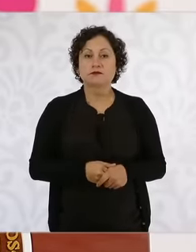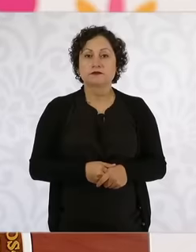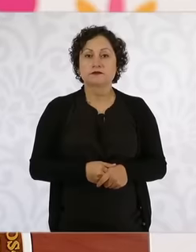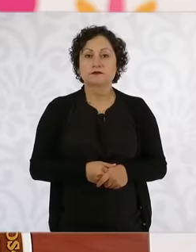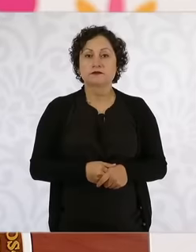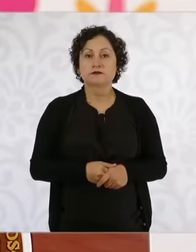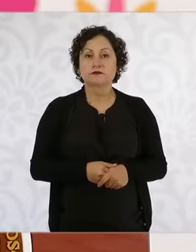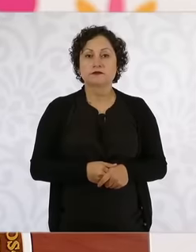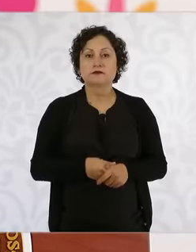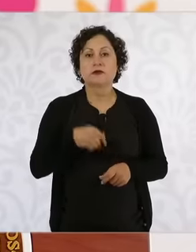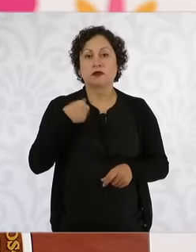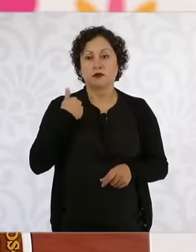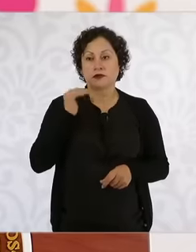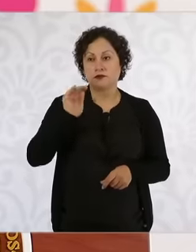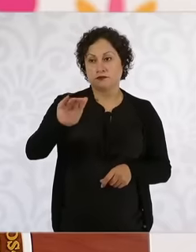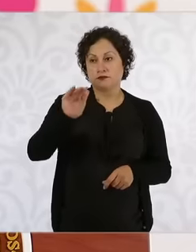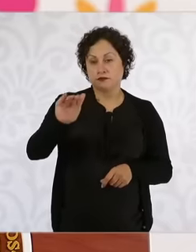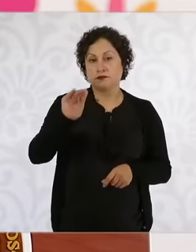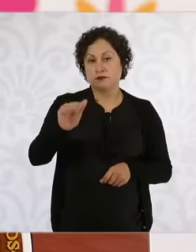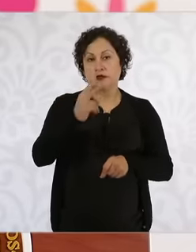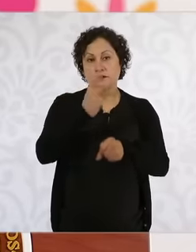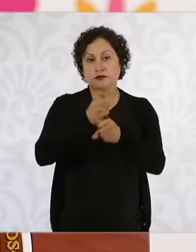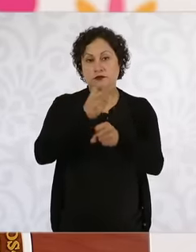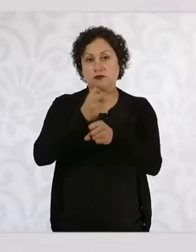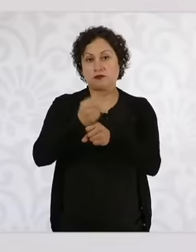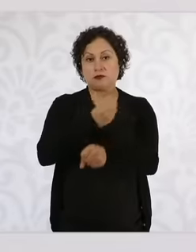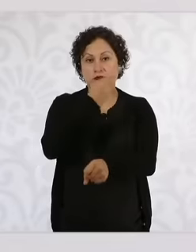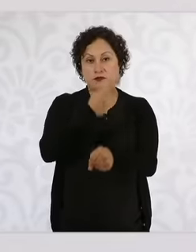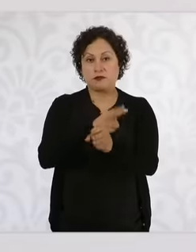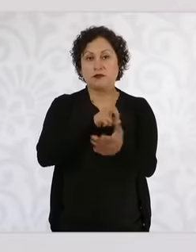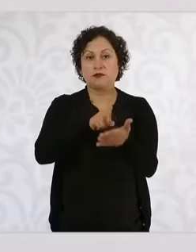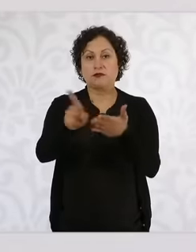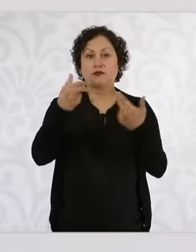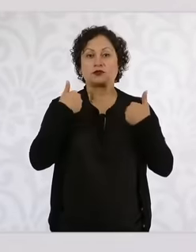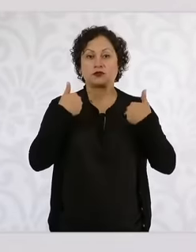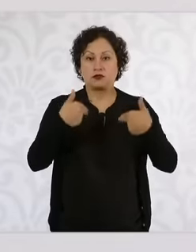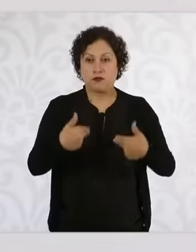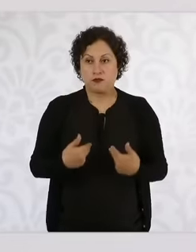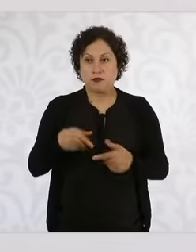undersecretary of Human Rights that he has come paying attention particularly in the Triqui area